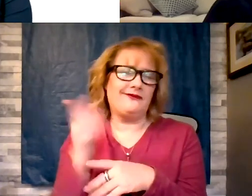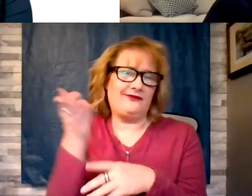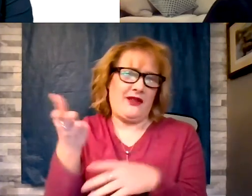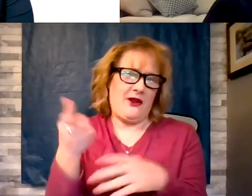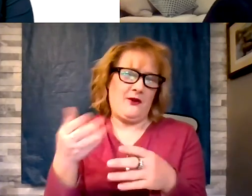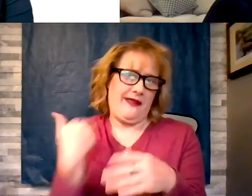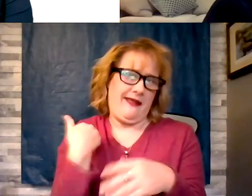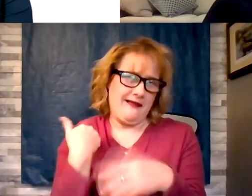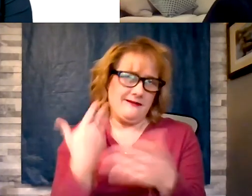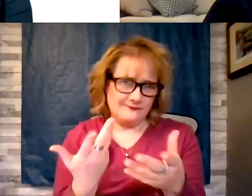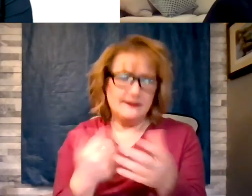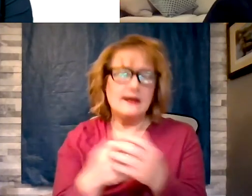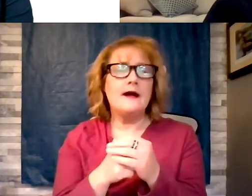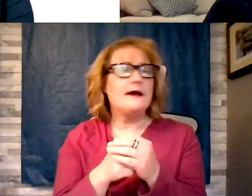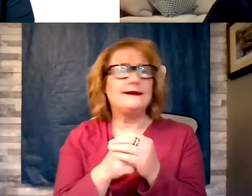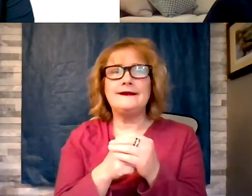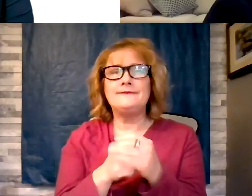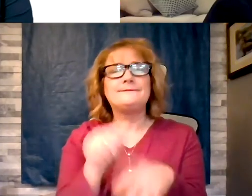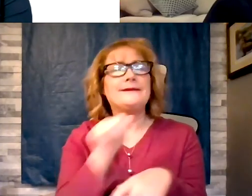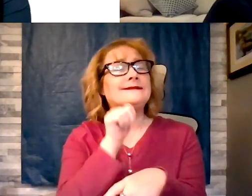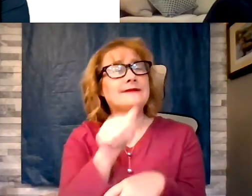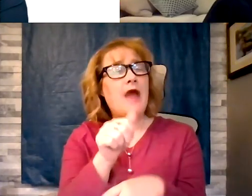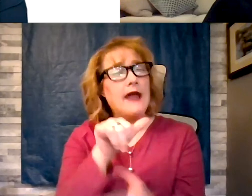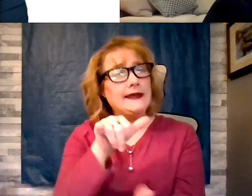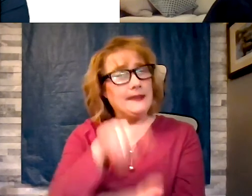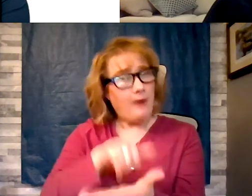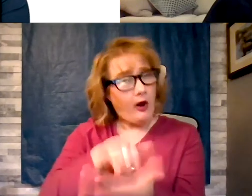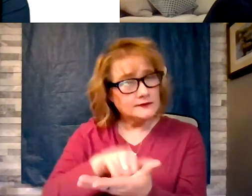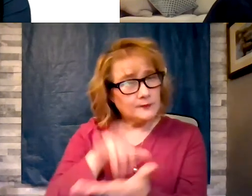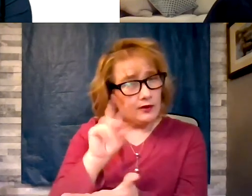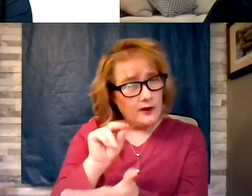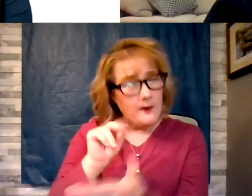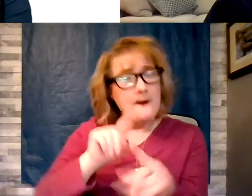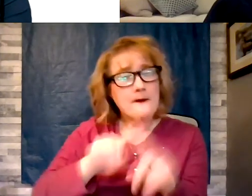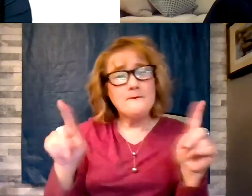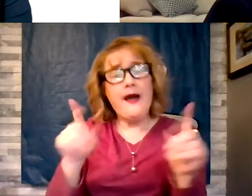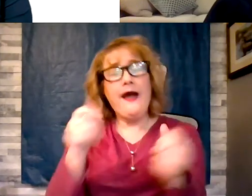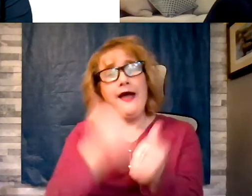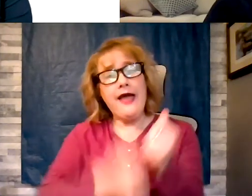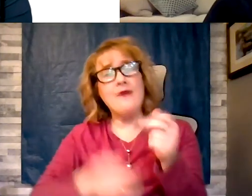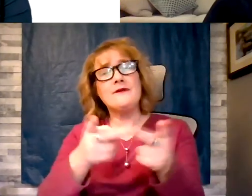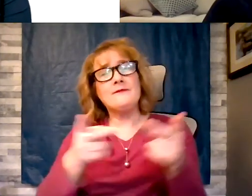impossible but every place has a few items but no place has a lot